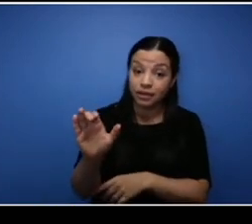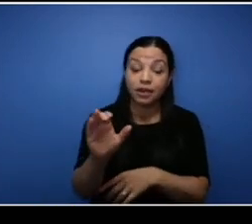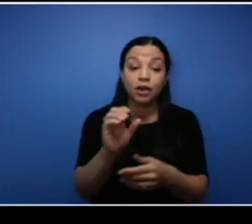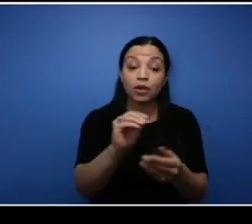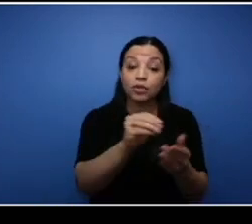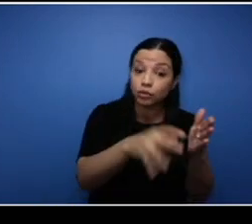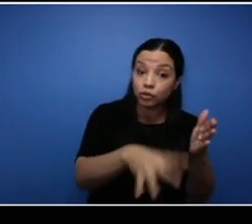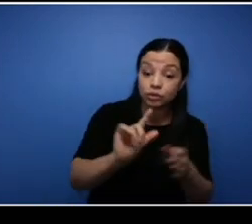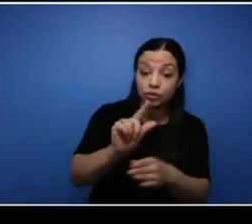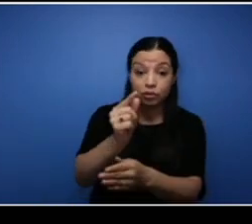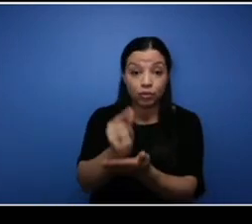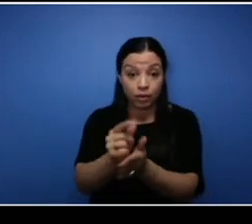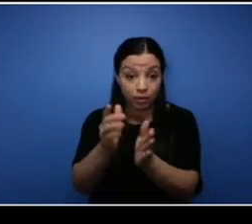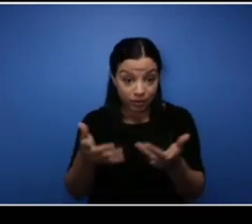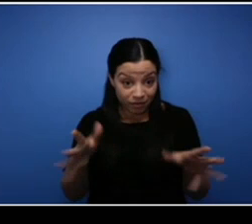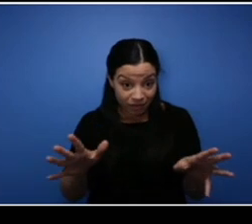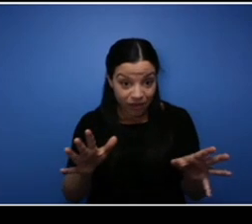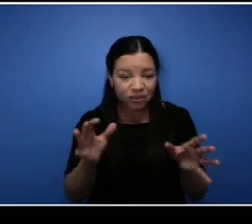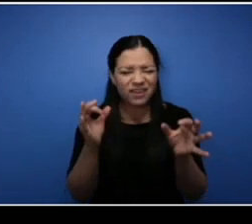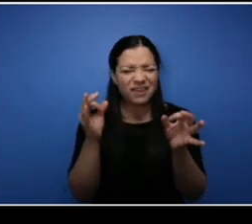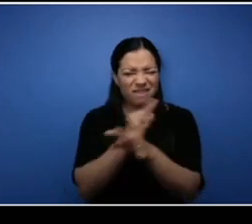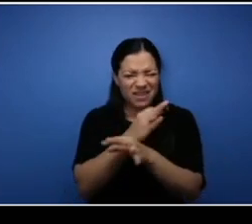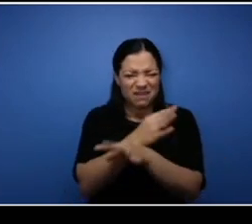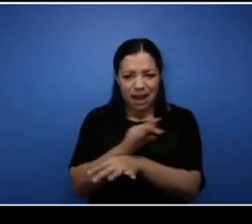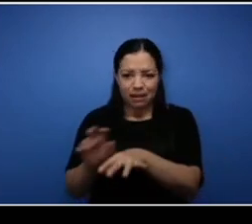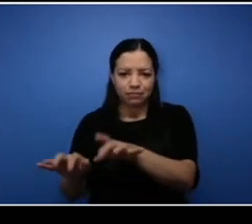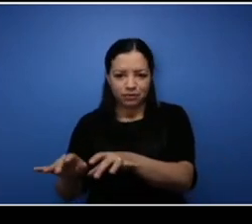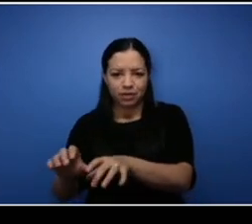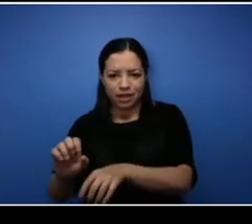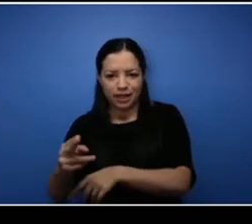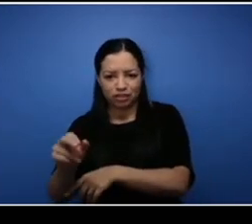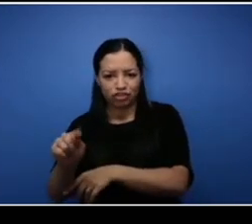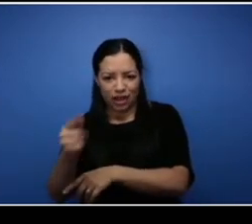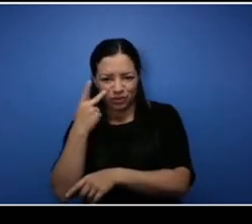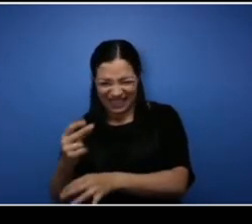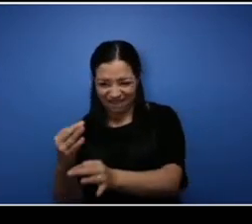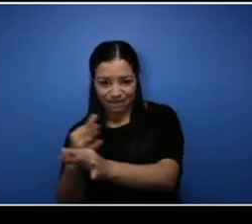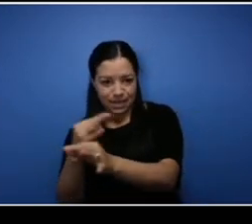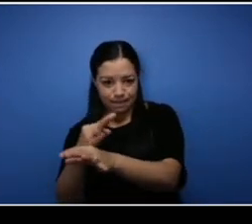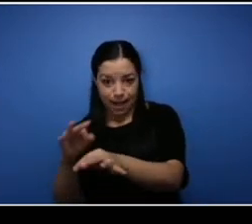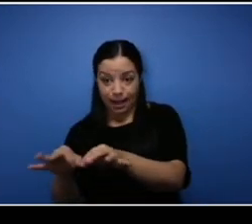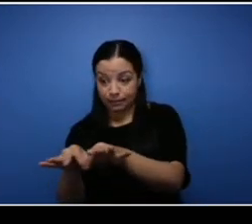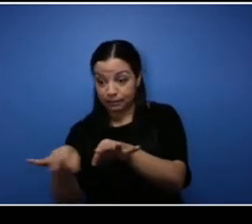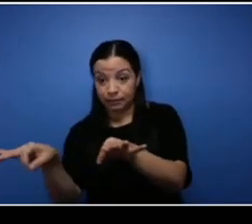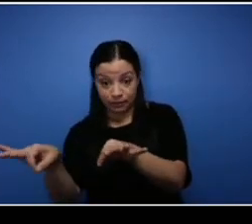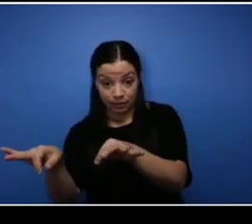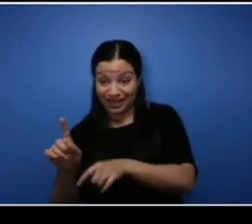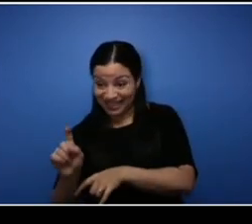today's session, which will be entered in the chat, will be entered to a draw for uh